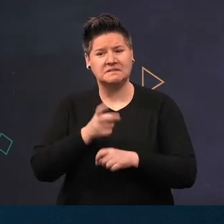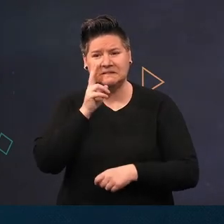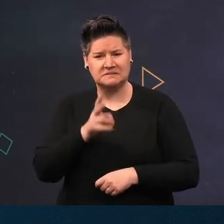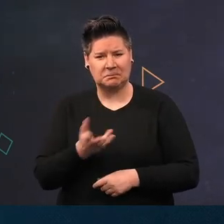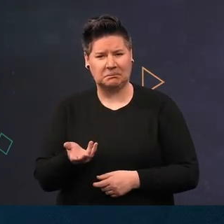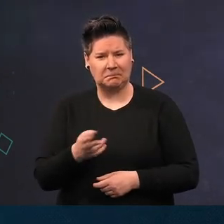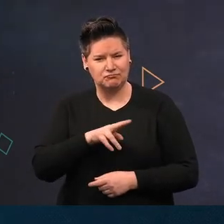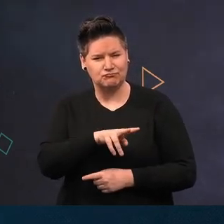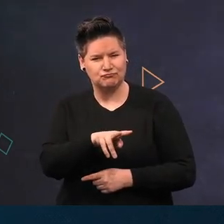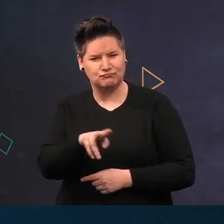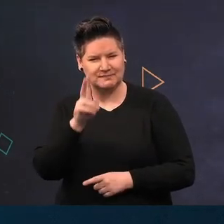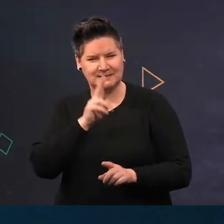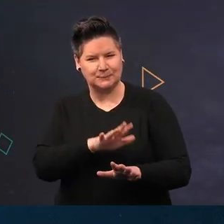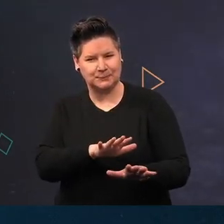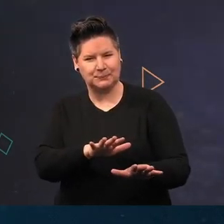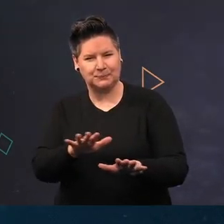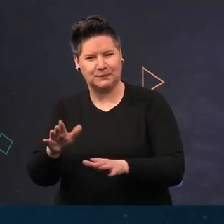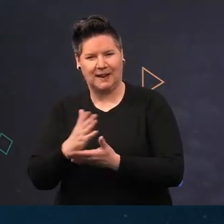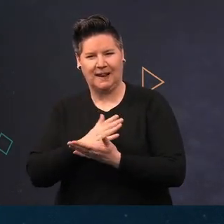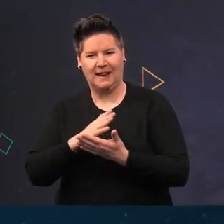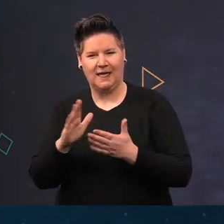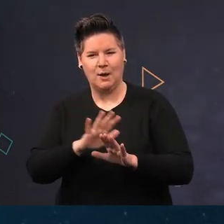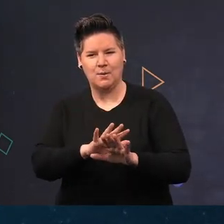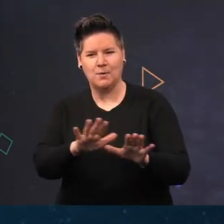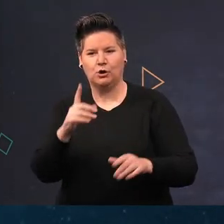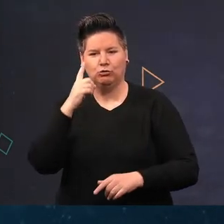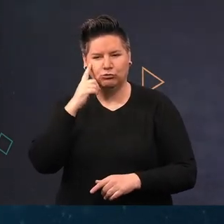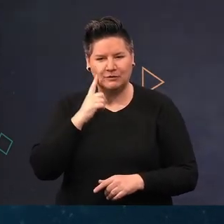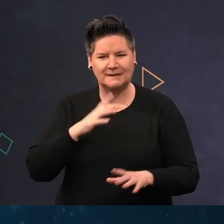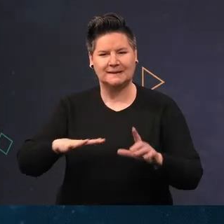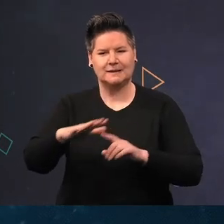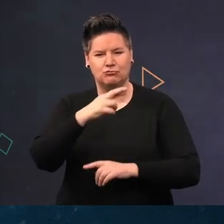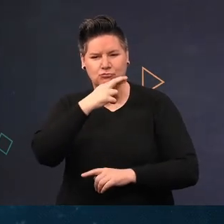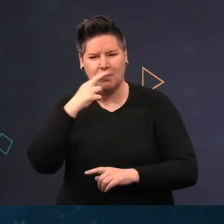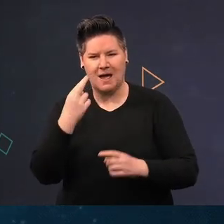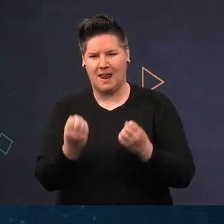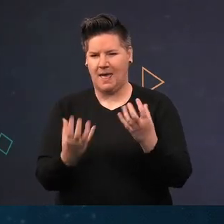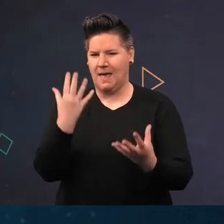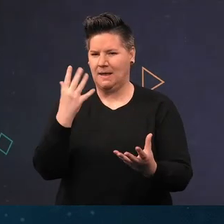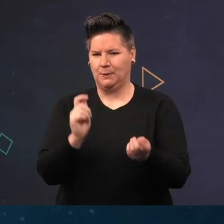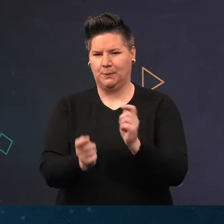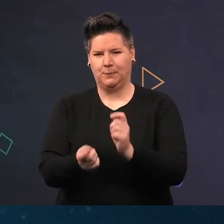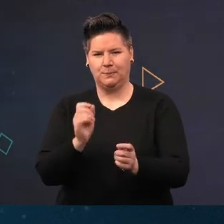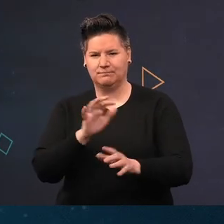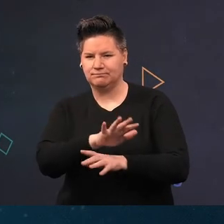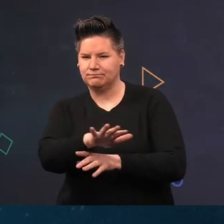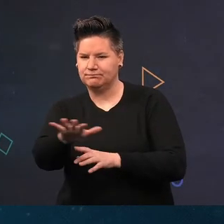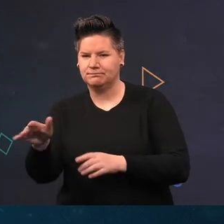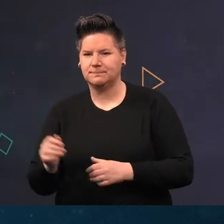gets its name. Its a little bit green as the red light is quickly filtered away.